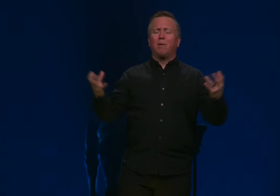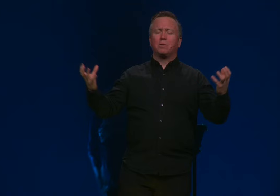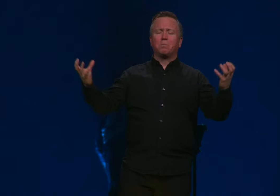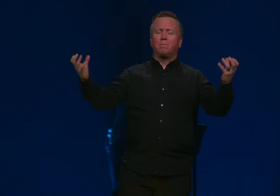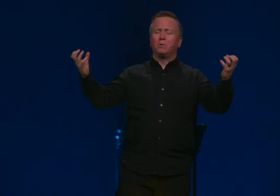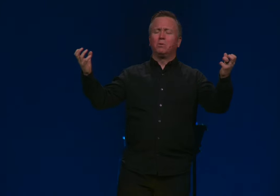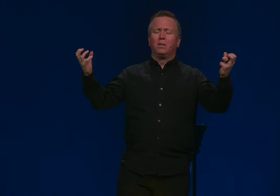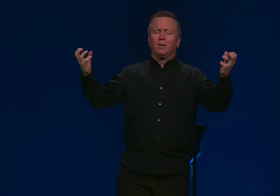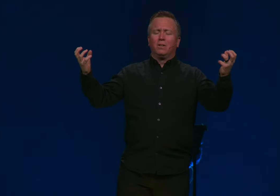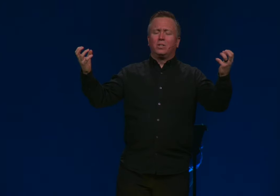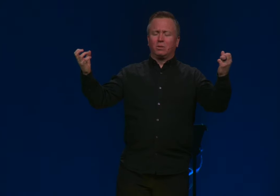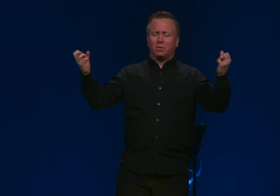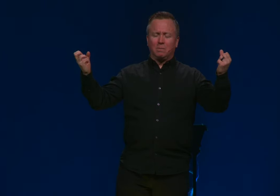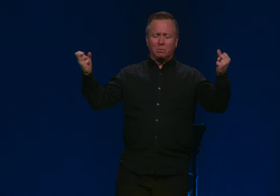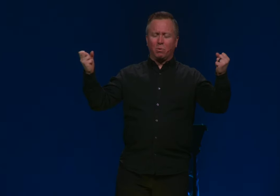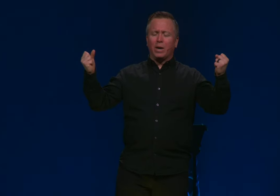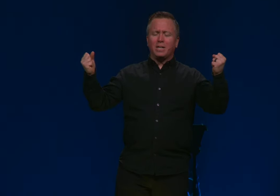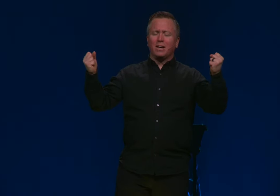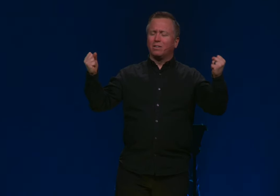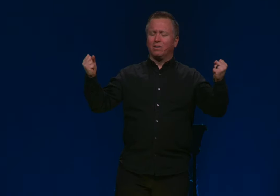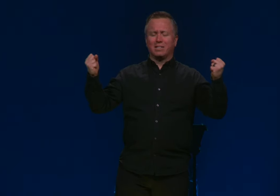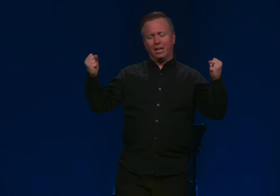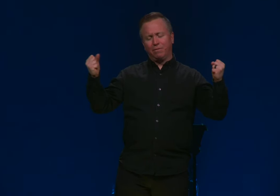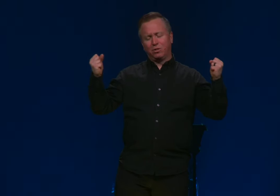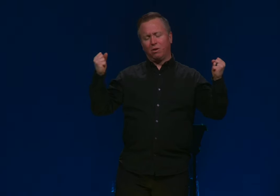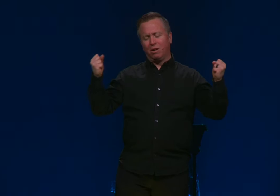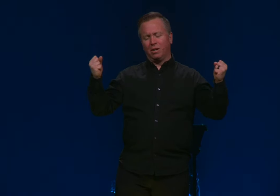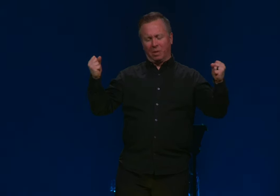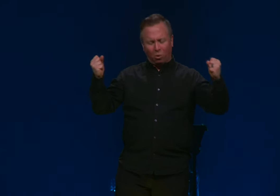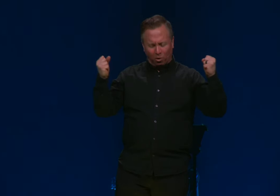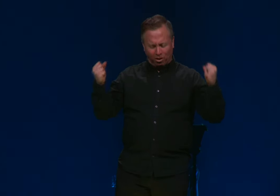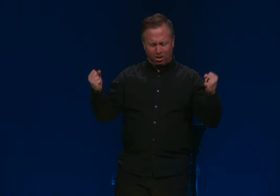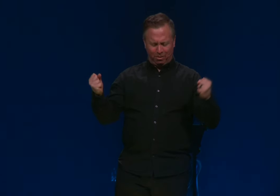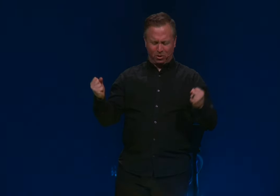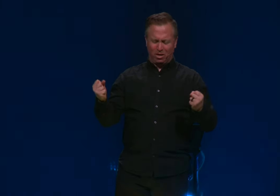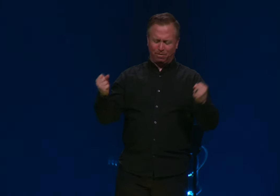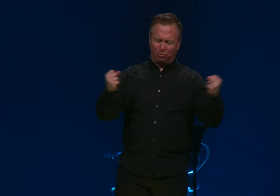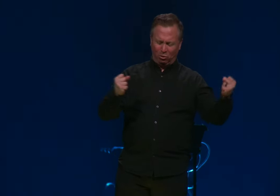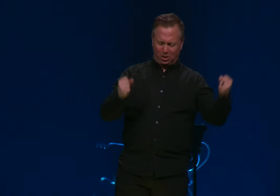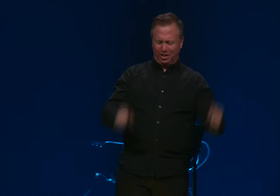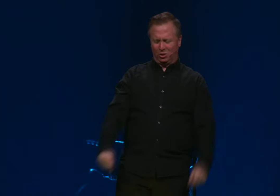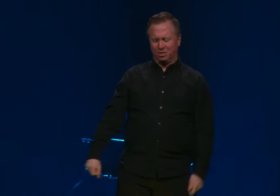help us, people who just sometimes we white knuckle this life so hard and we hold on and we're trying to force things